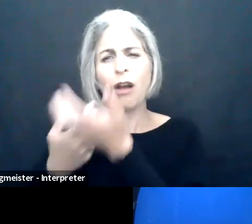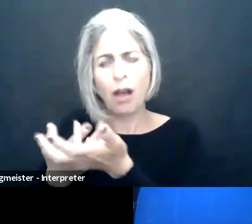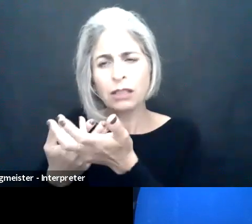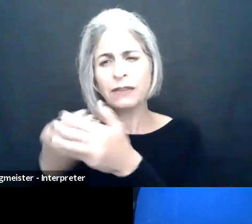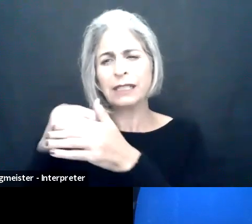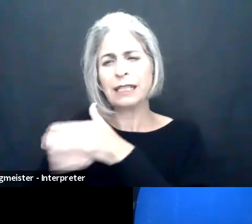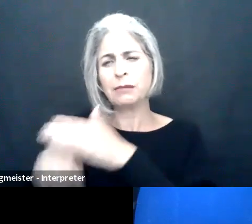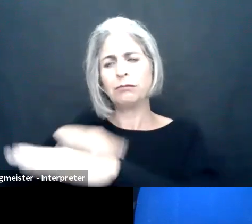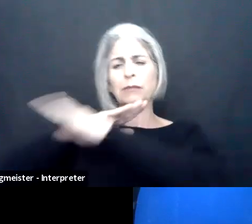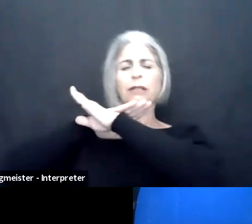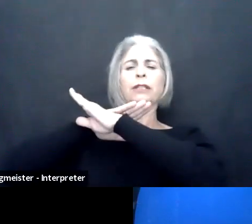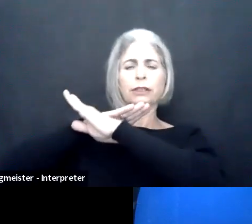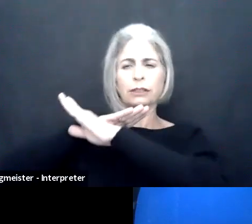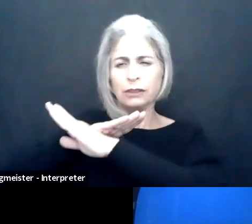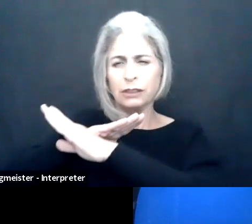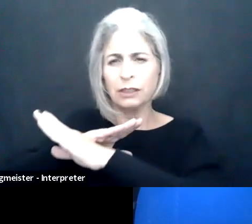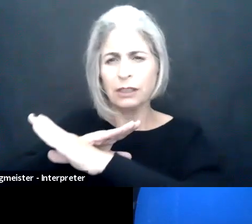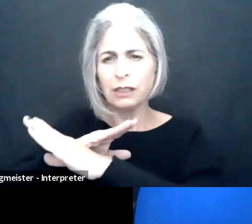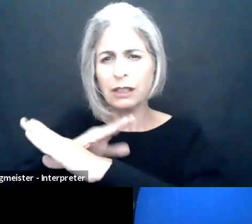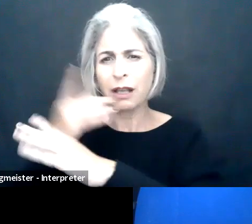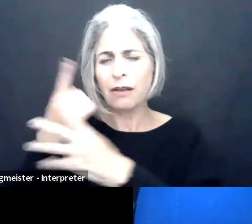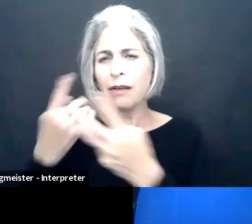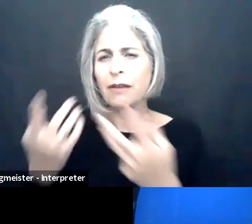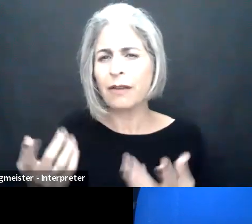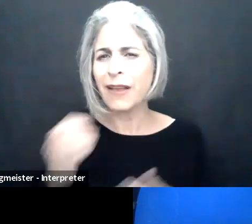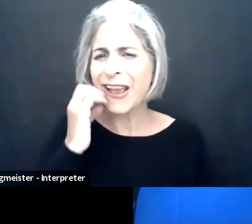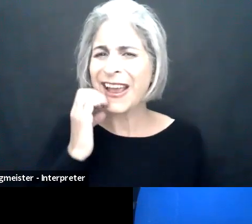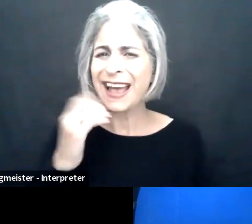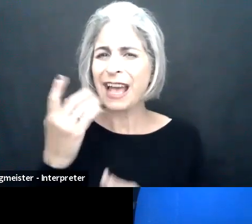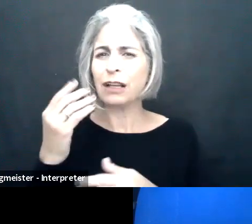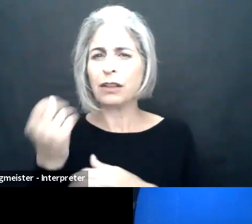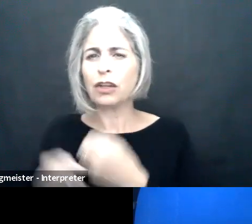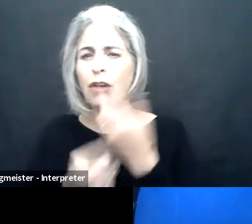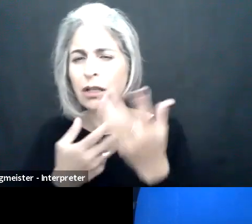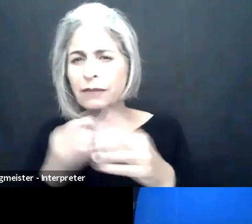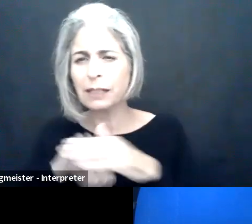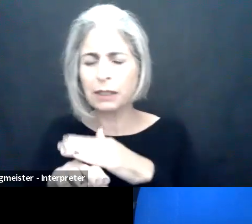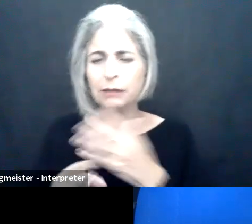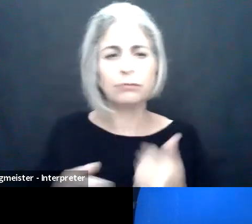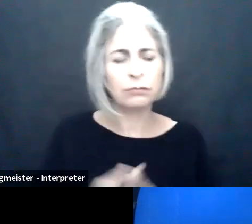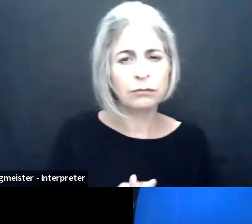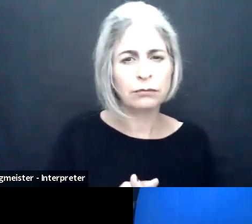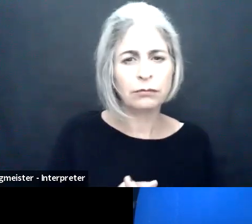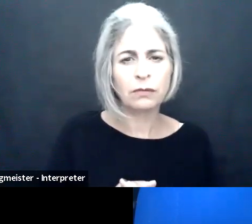when we ask participants today what were the causes of accessibility